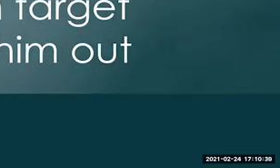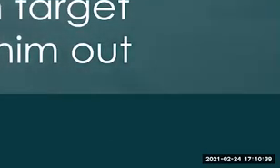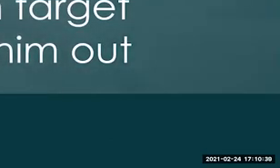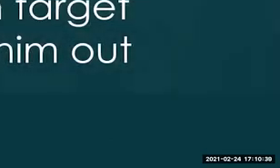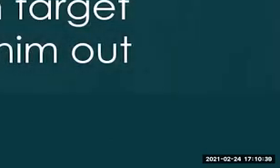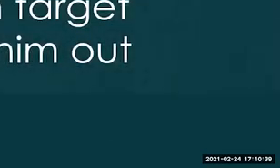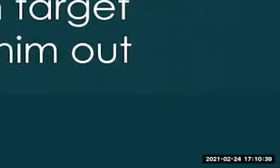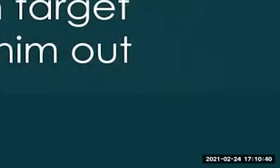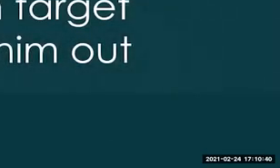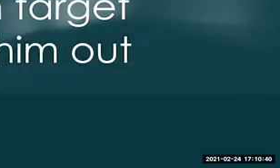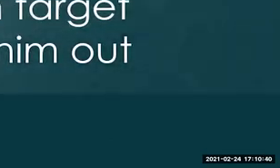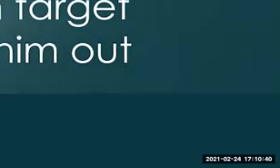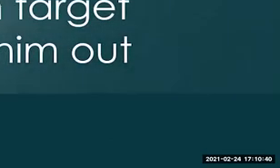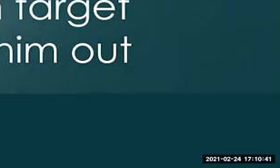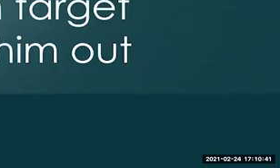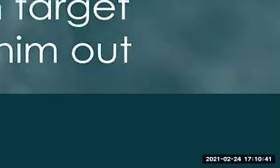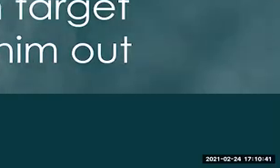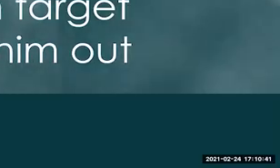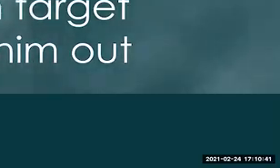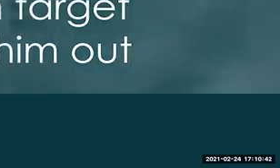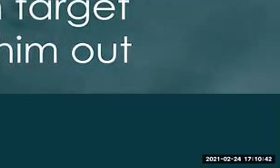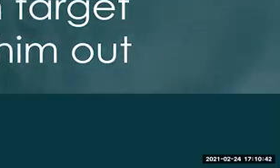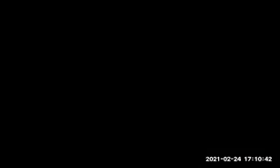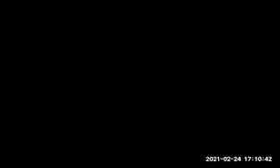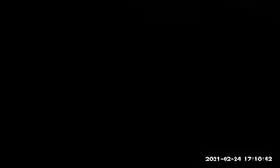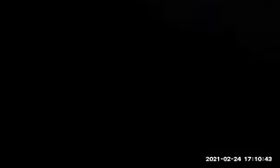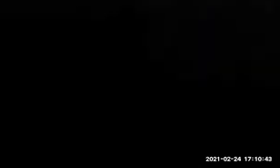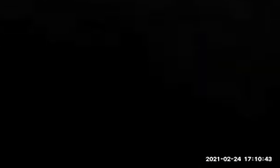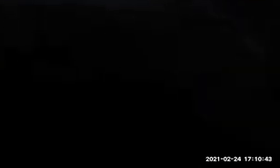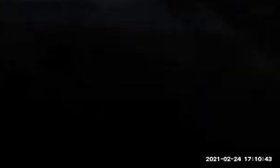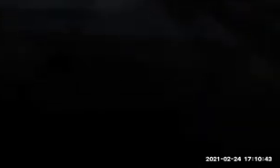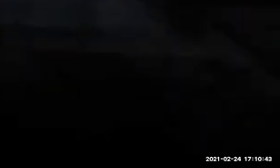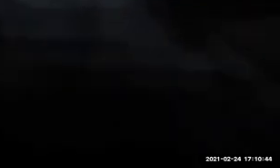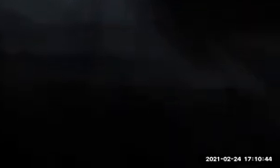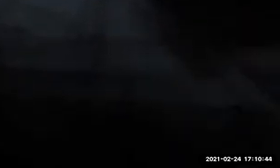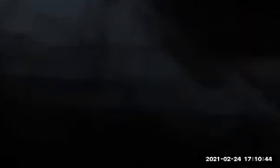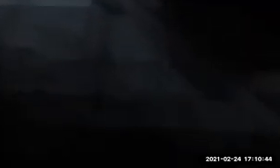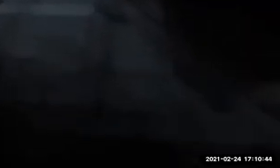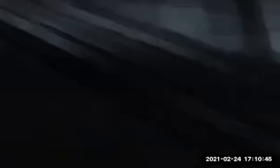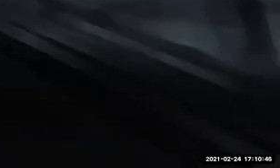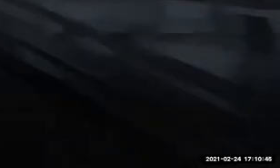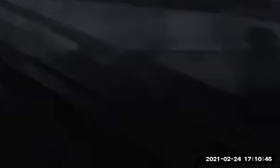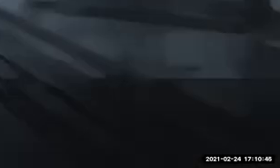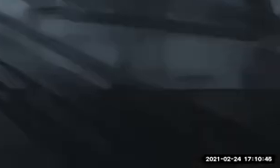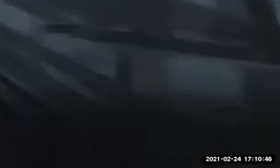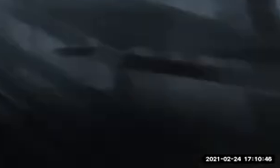being spotted. So after I get my high concept, I go into my brainstorming, it's like, OK, so I know